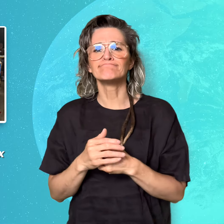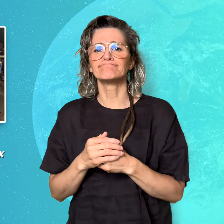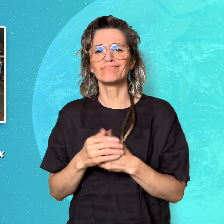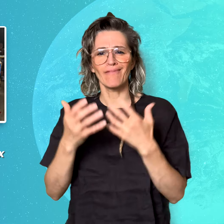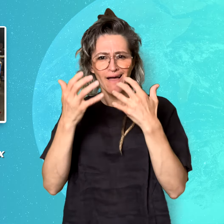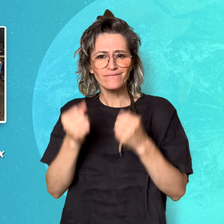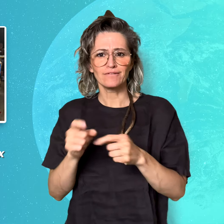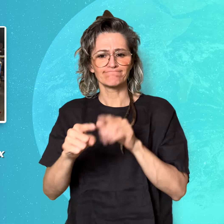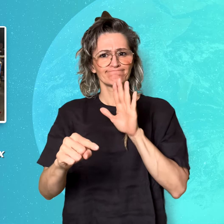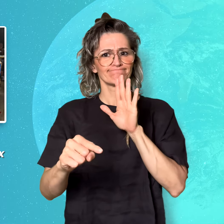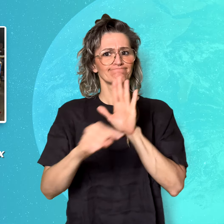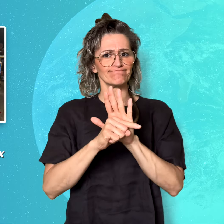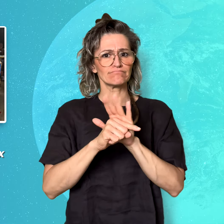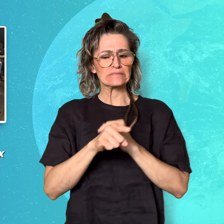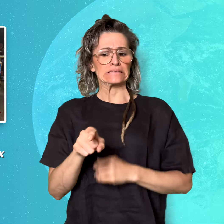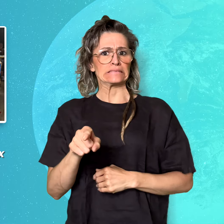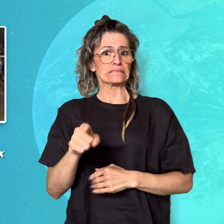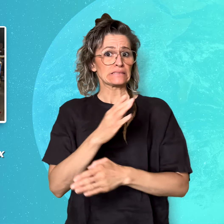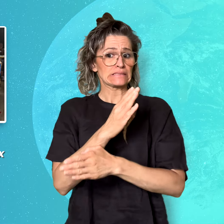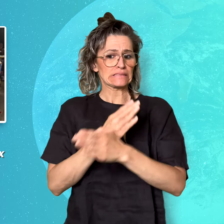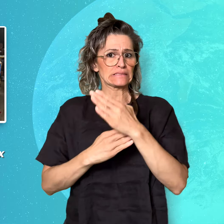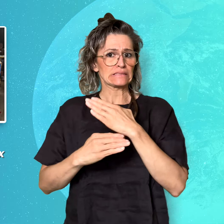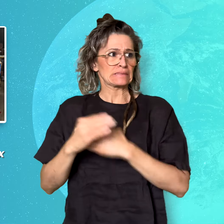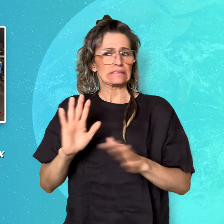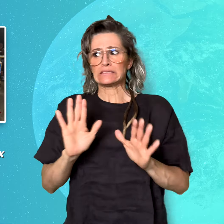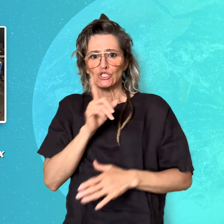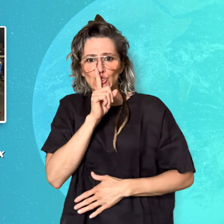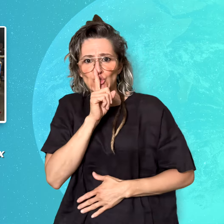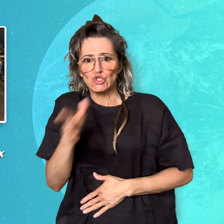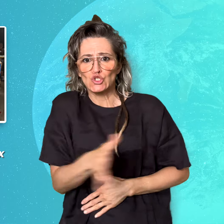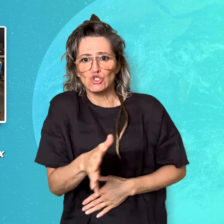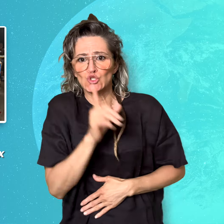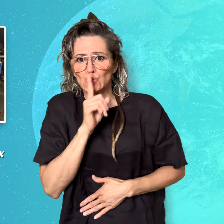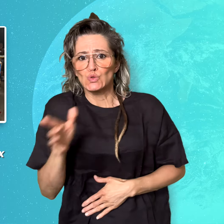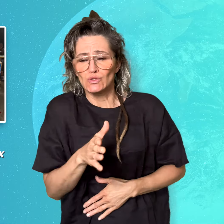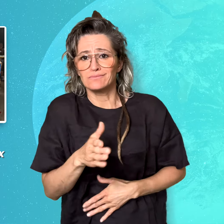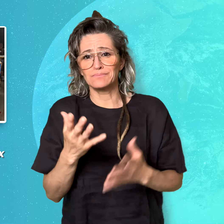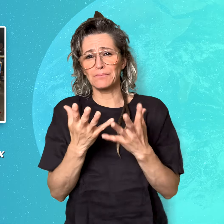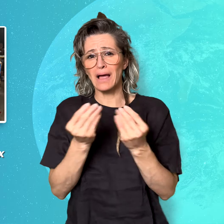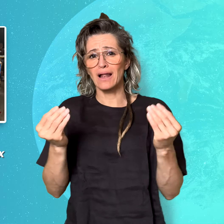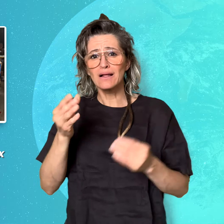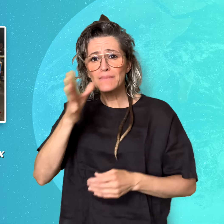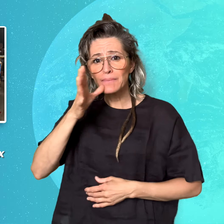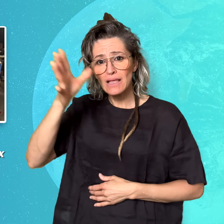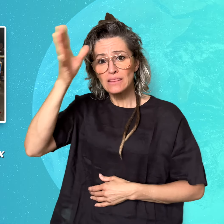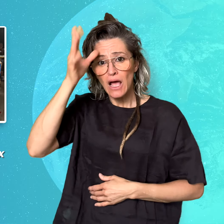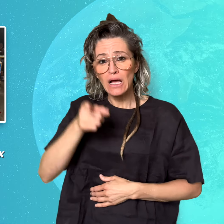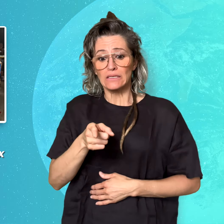is the stigma associated with disability. Some parents hide their